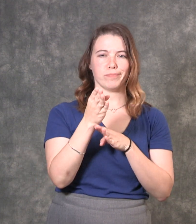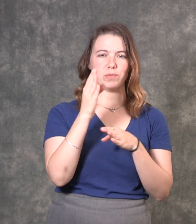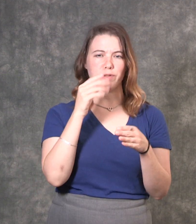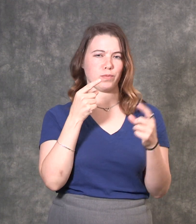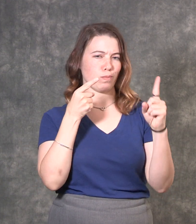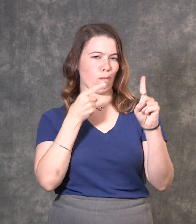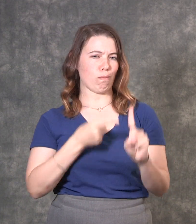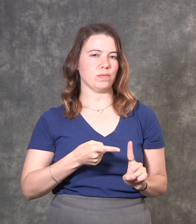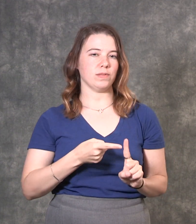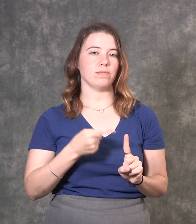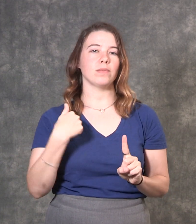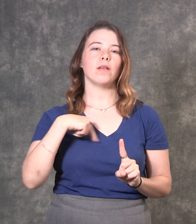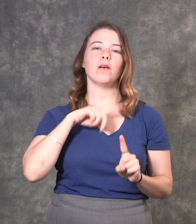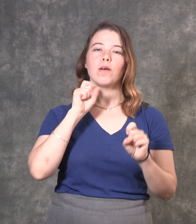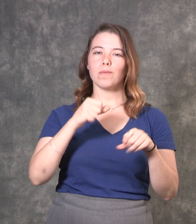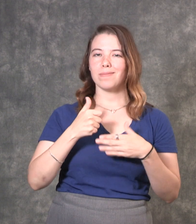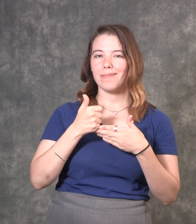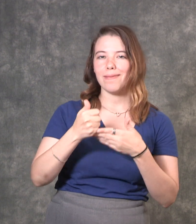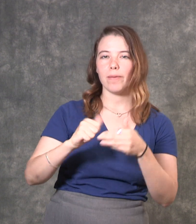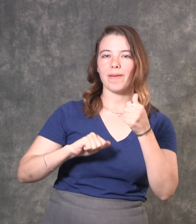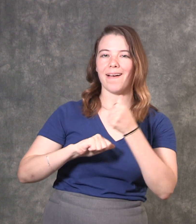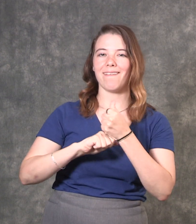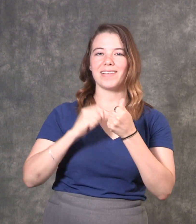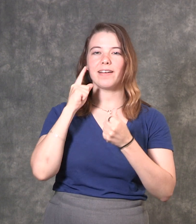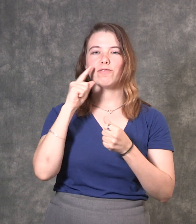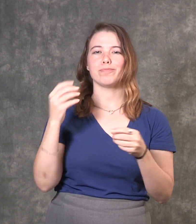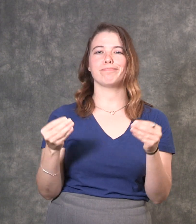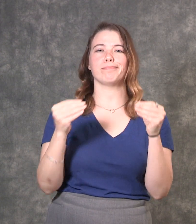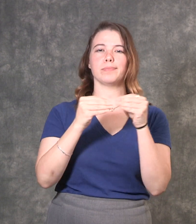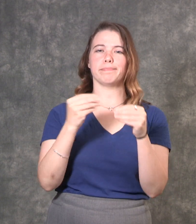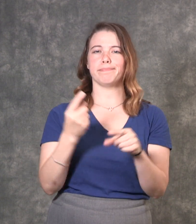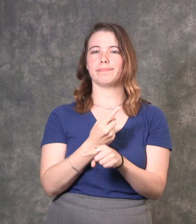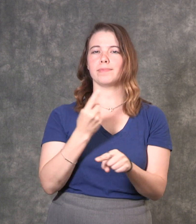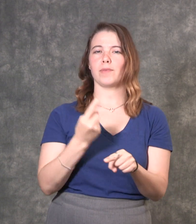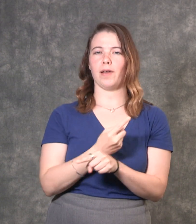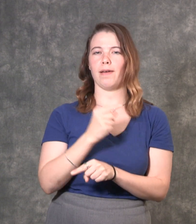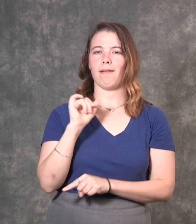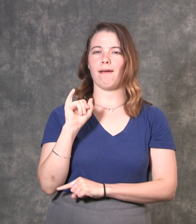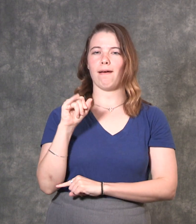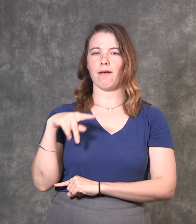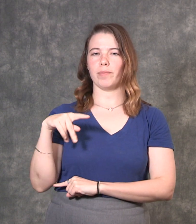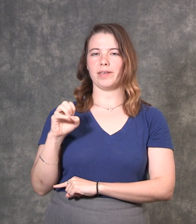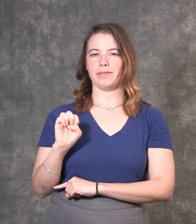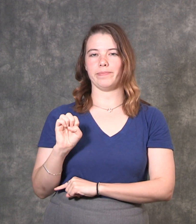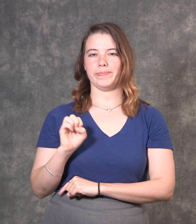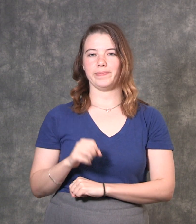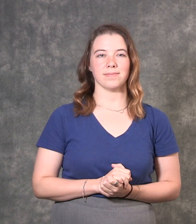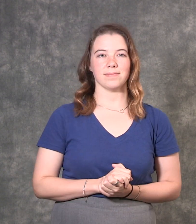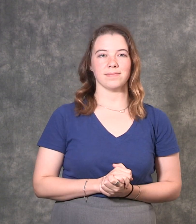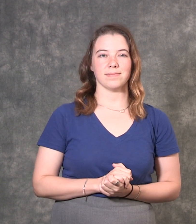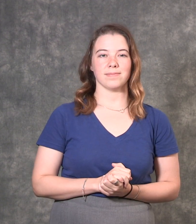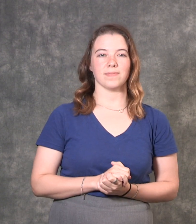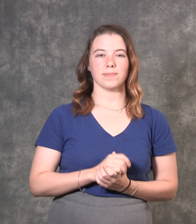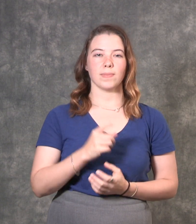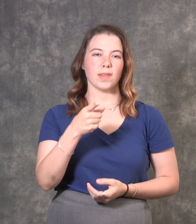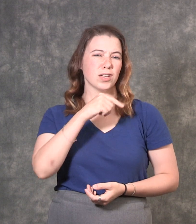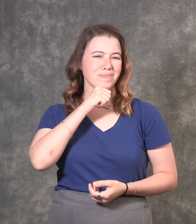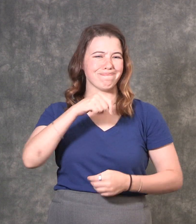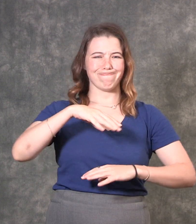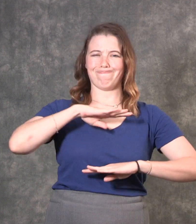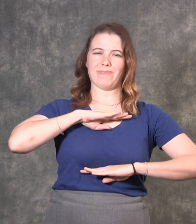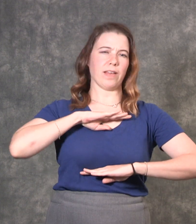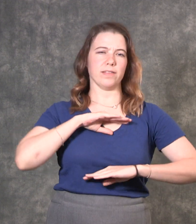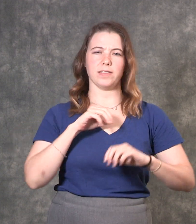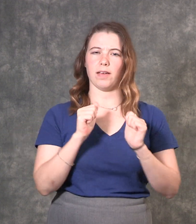goals. We can help advocate for a more appropriate IPE. You are dissatisfied with